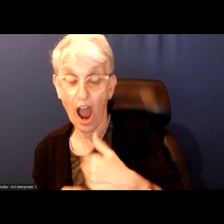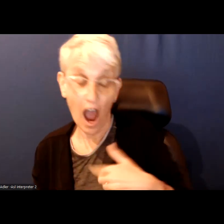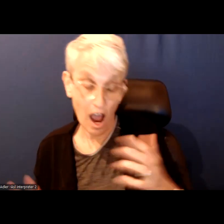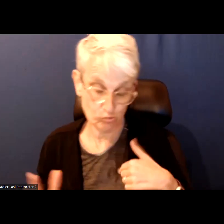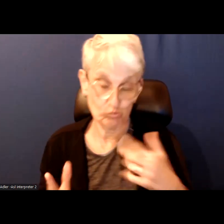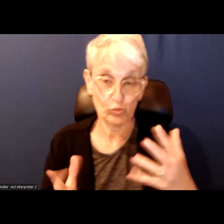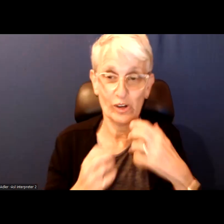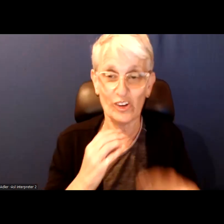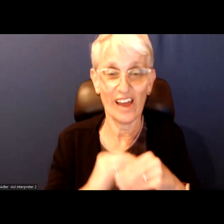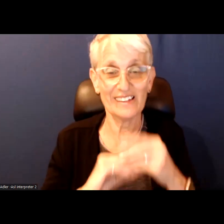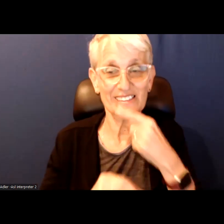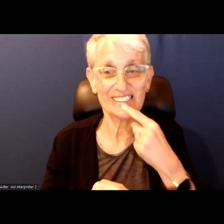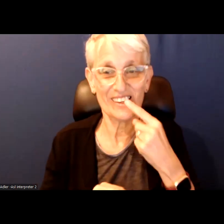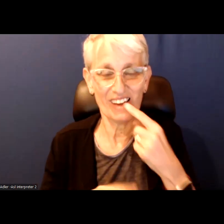You get double time.